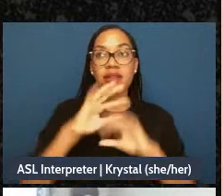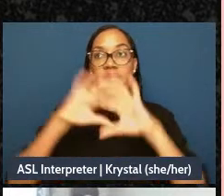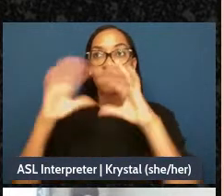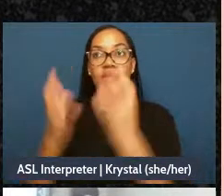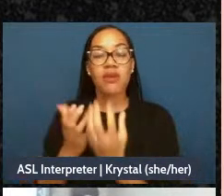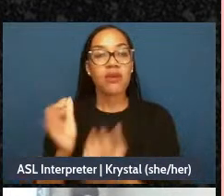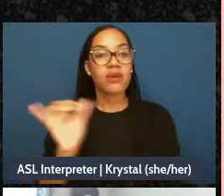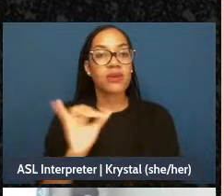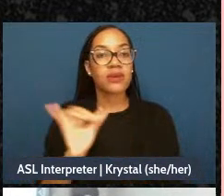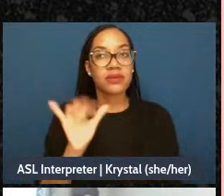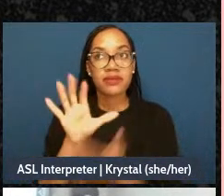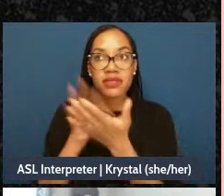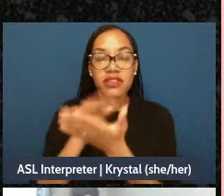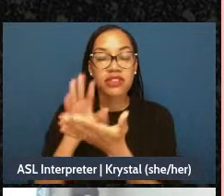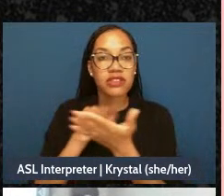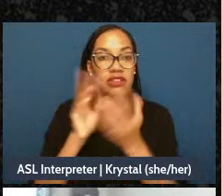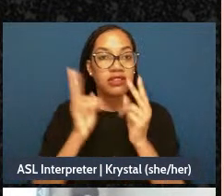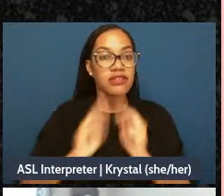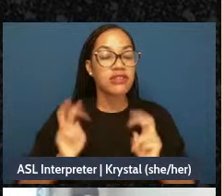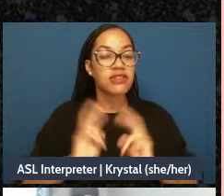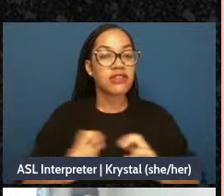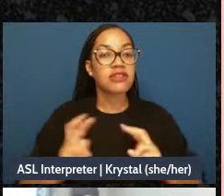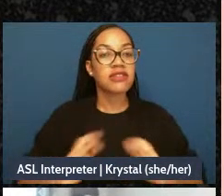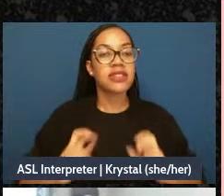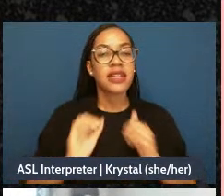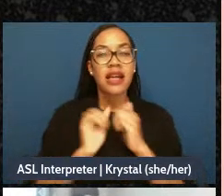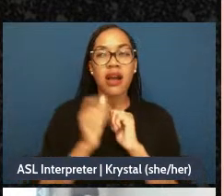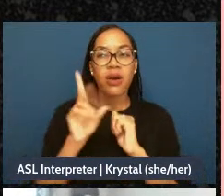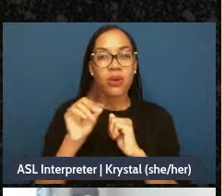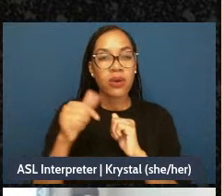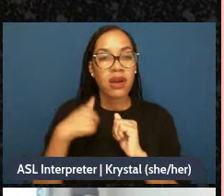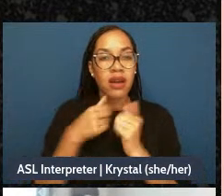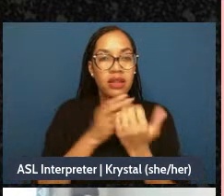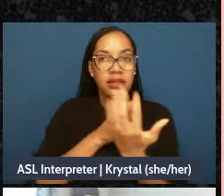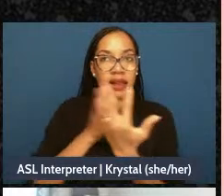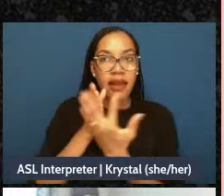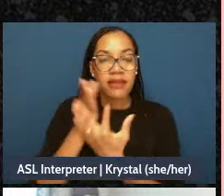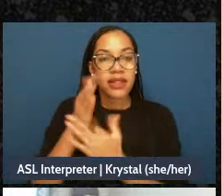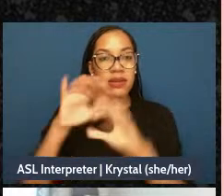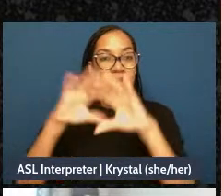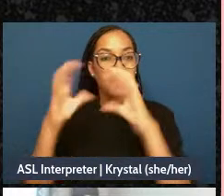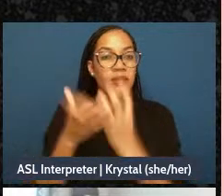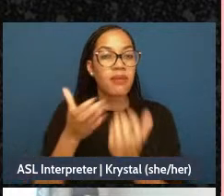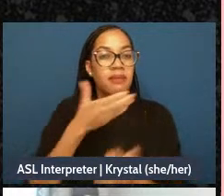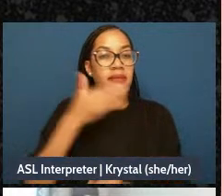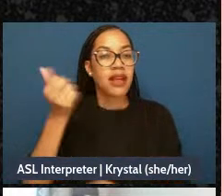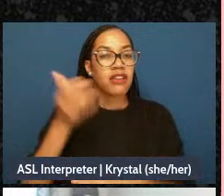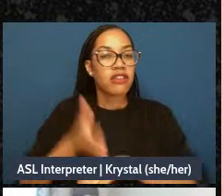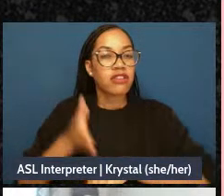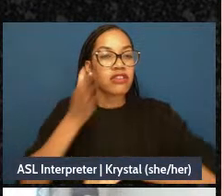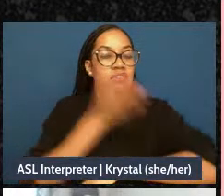how I can navigate it in in and better ways I learned about you know inter-interdependence,